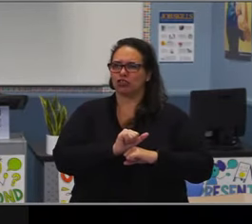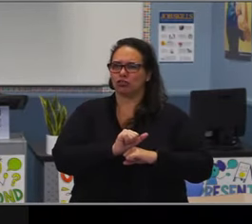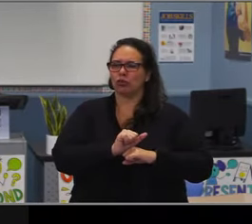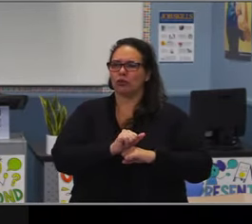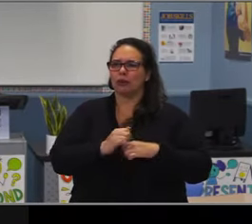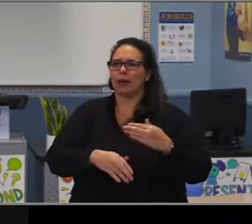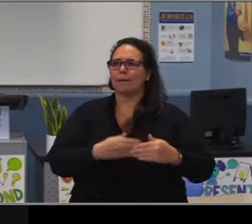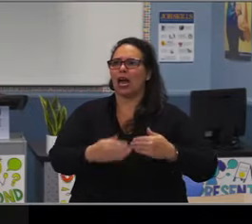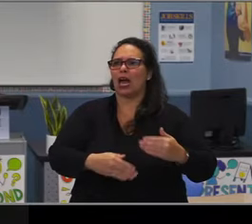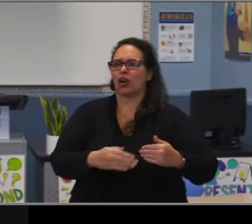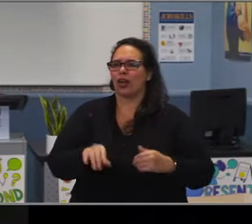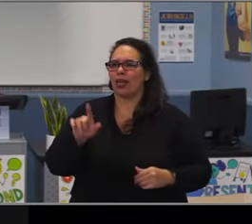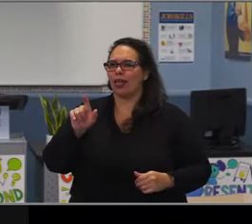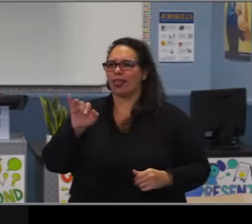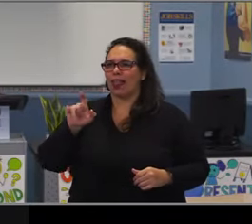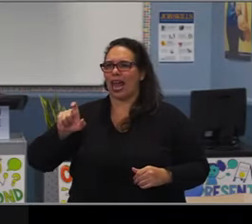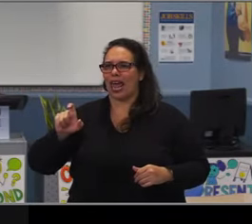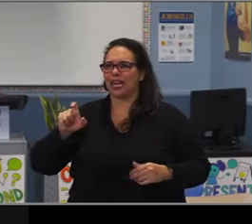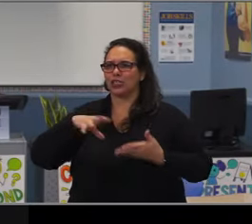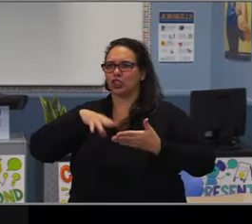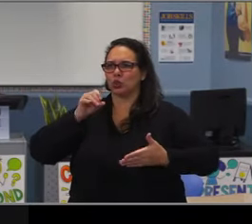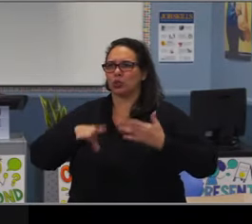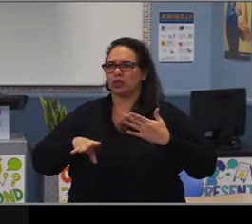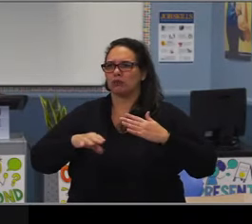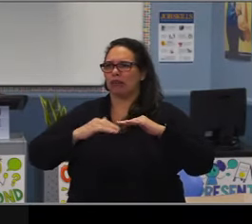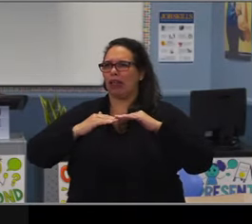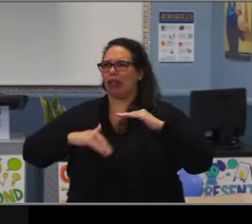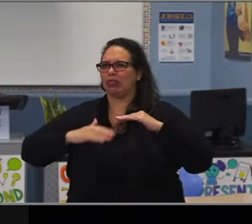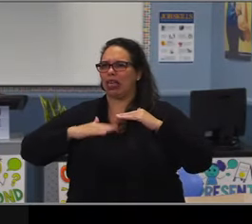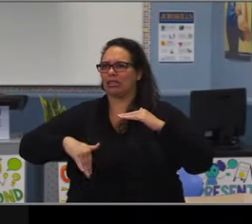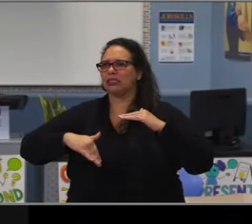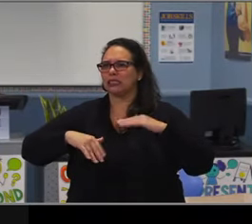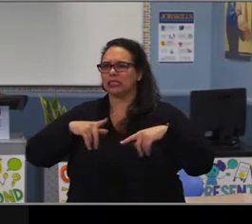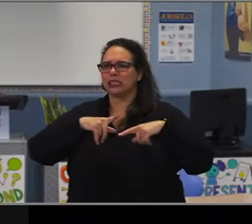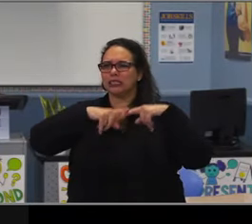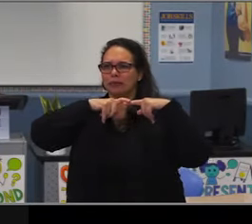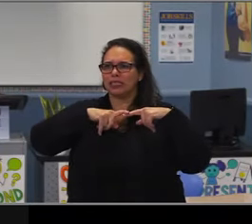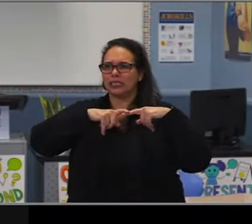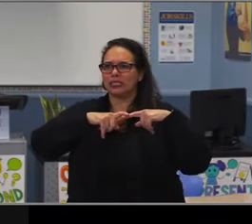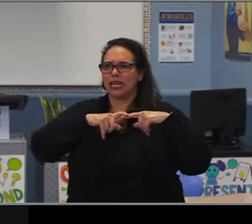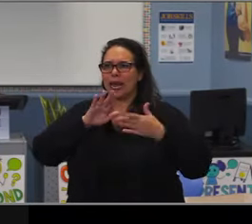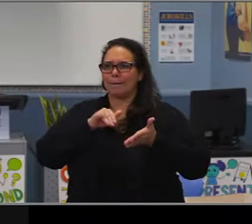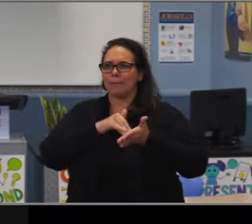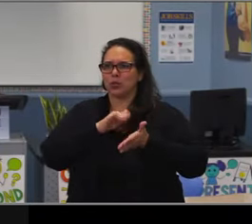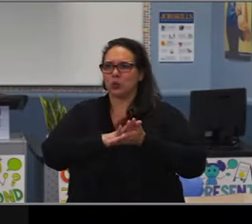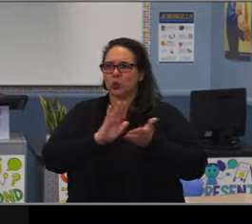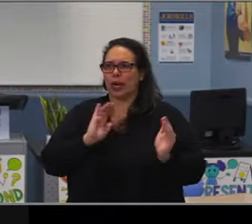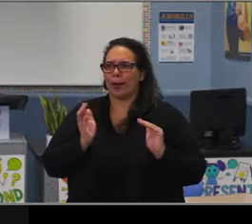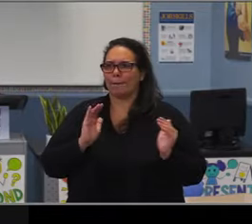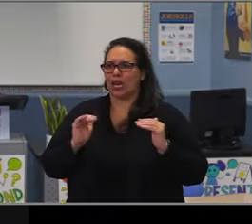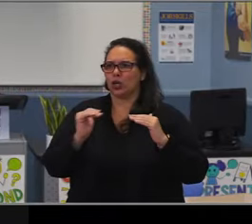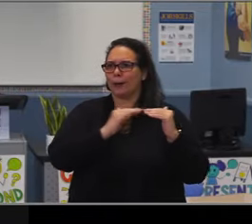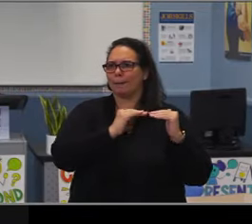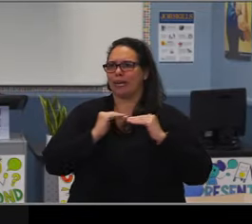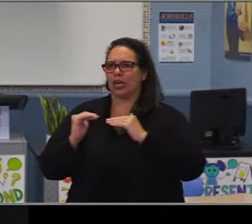for LatinX and non LatinX students, you see that the impact of students who are suspended and don't come to school for whatever reason is an area